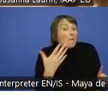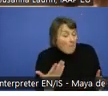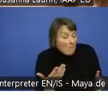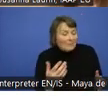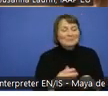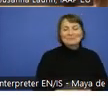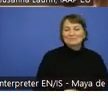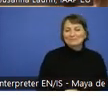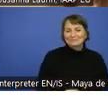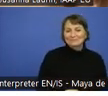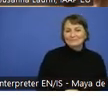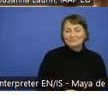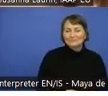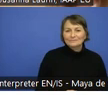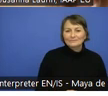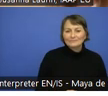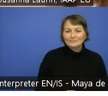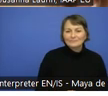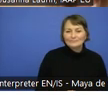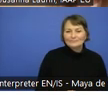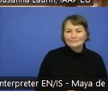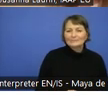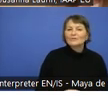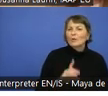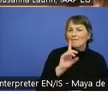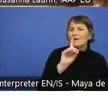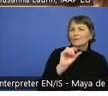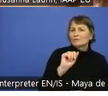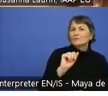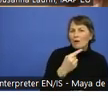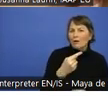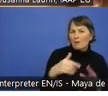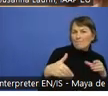But that is for the DA membership. But it is open to everyone.